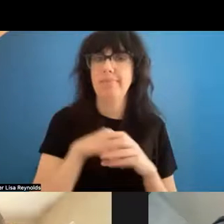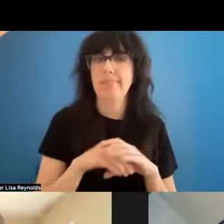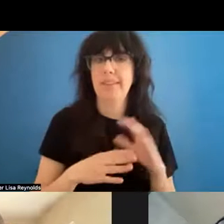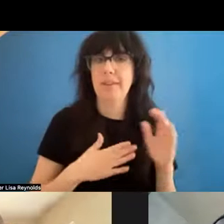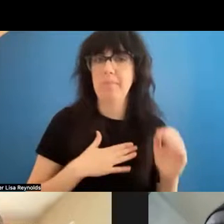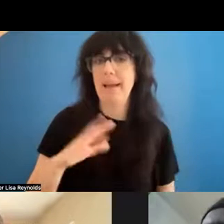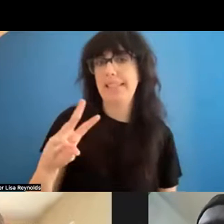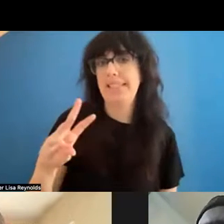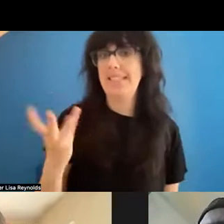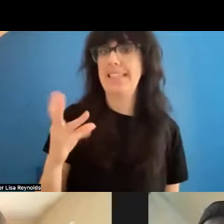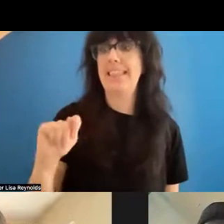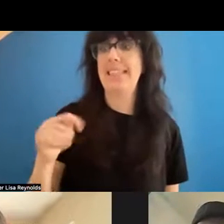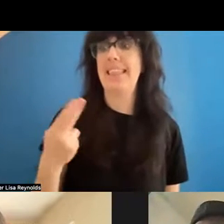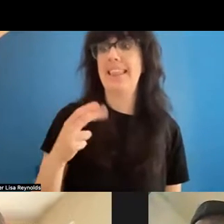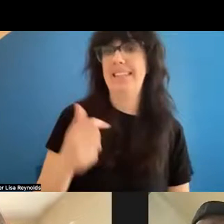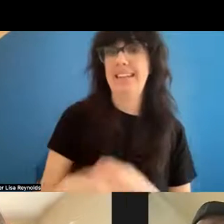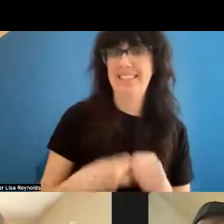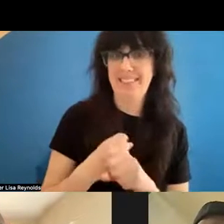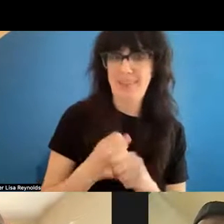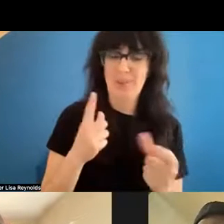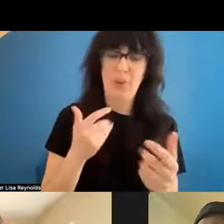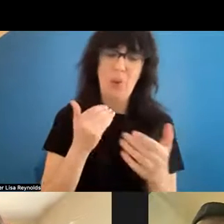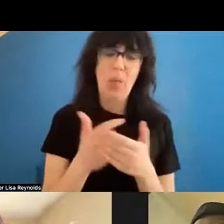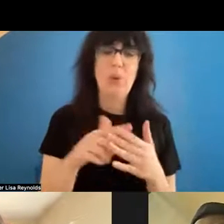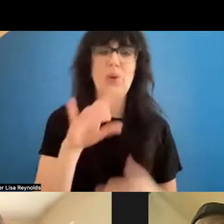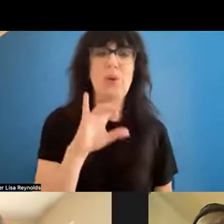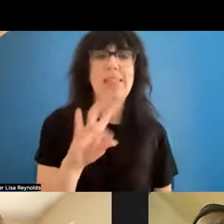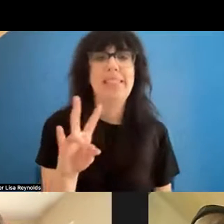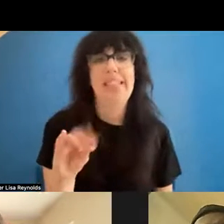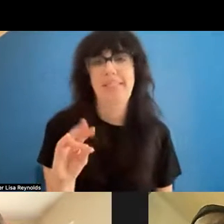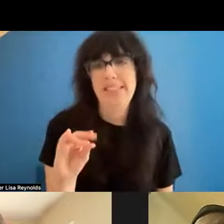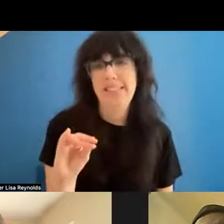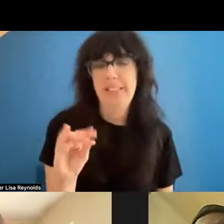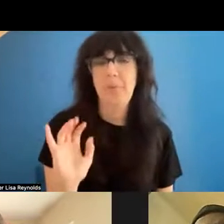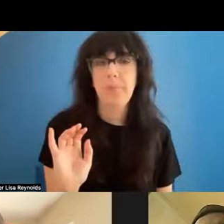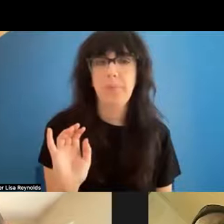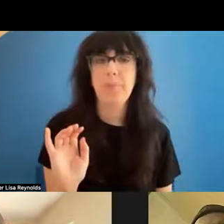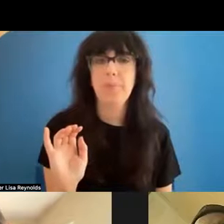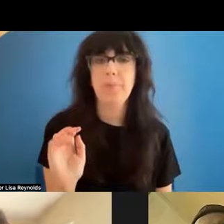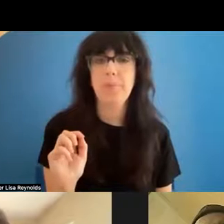, nearing 70 years old, and along the way of creating, I've realized